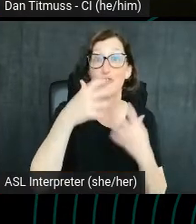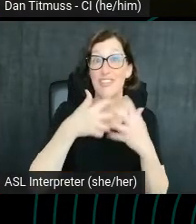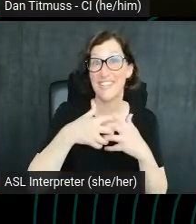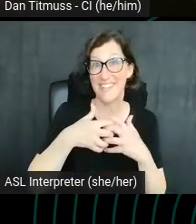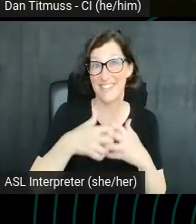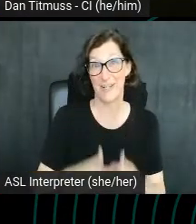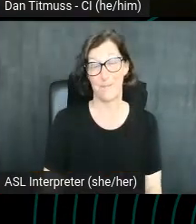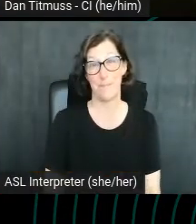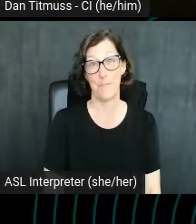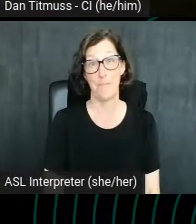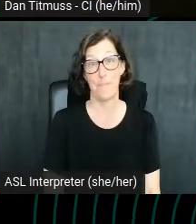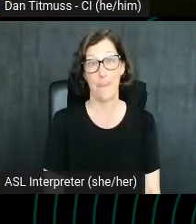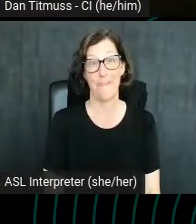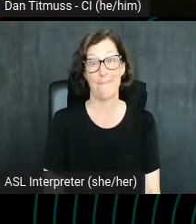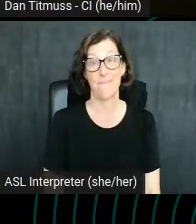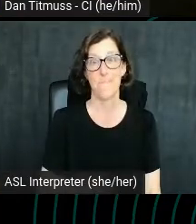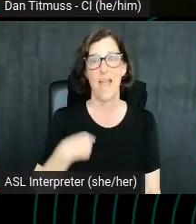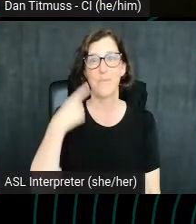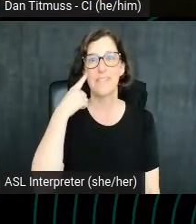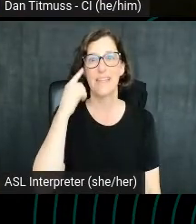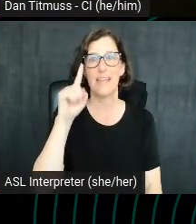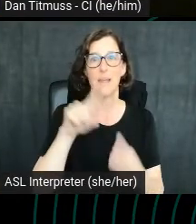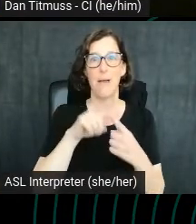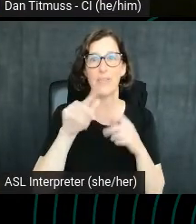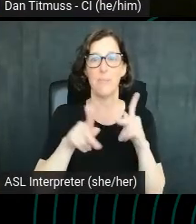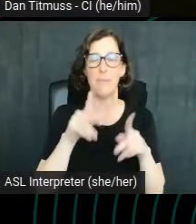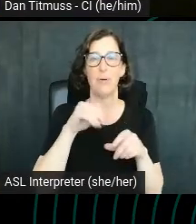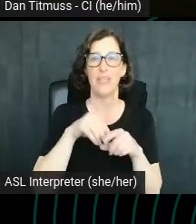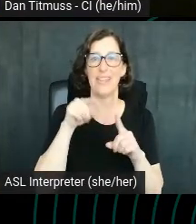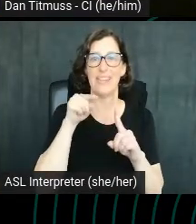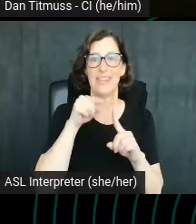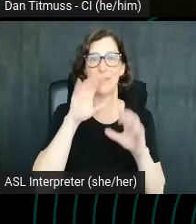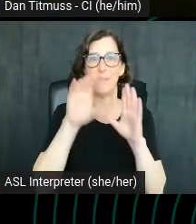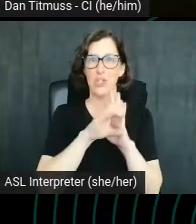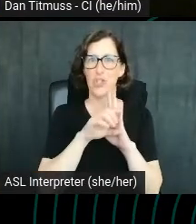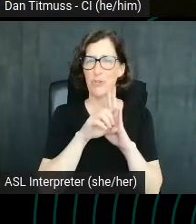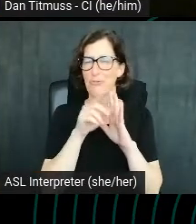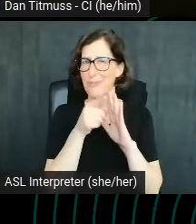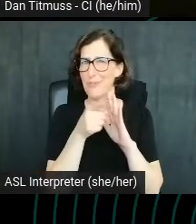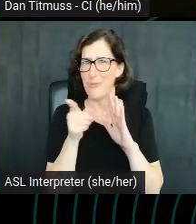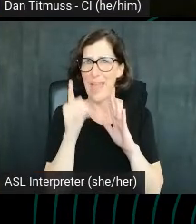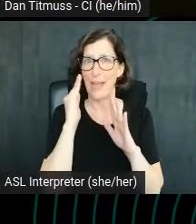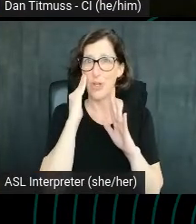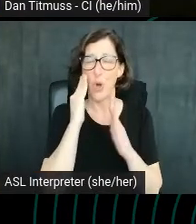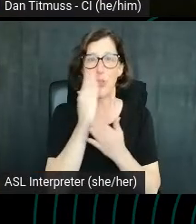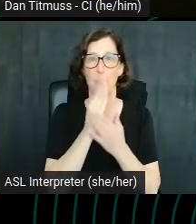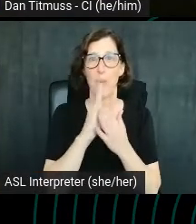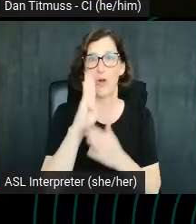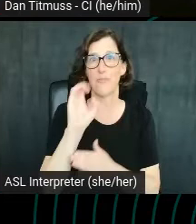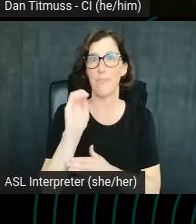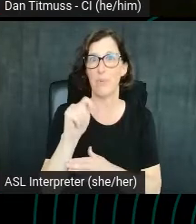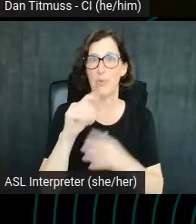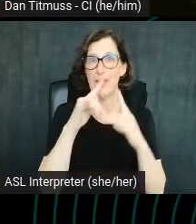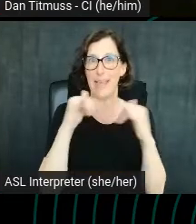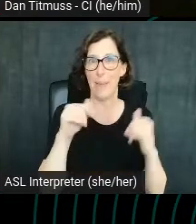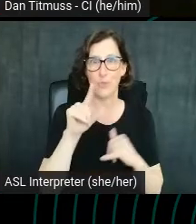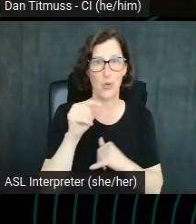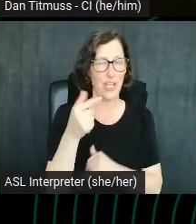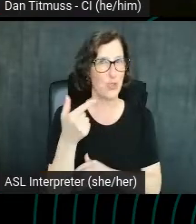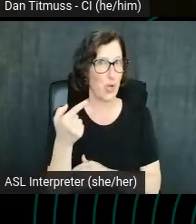I was thinking about these people in this picture the other day. Thinking, I wonder if they know that they're part of boot camp 2021 along with Nicolas Cage?